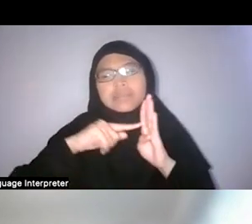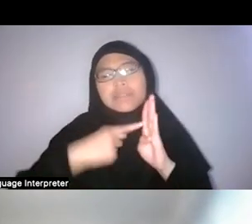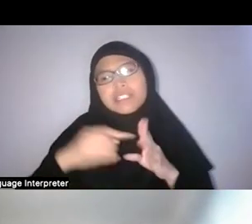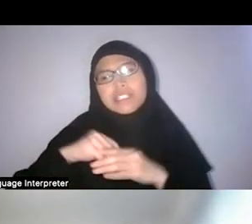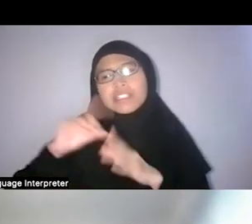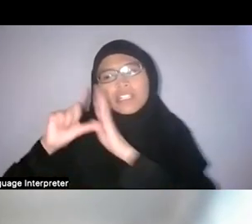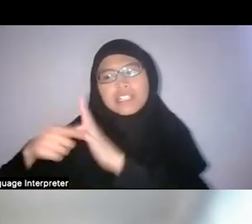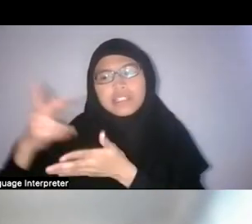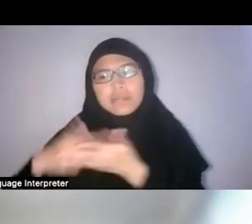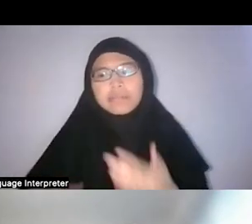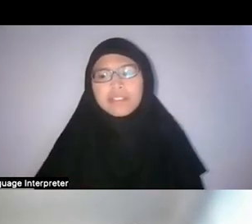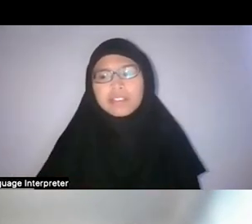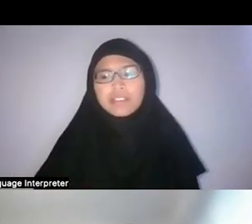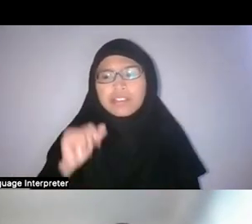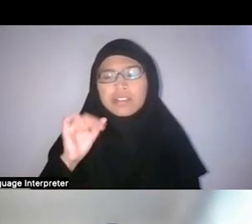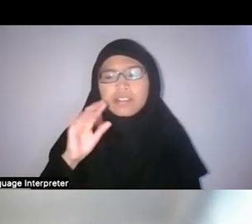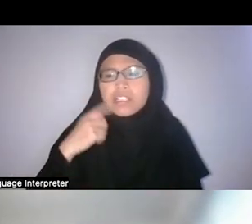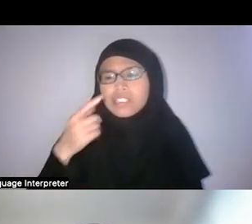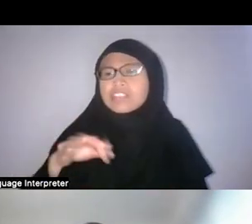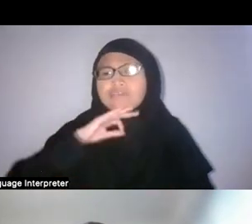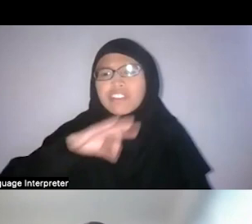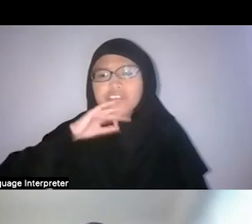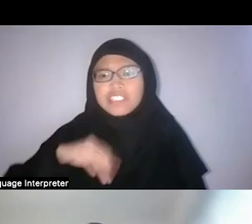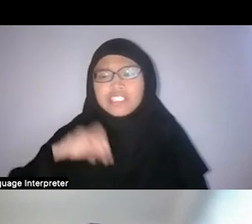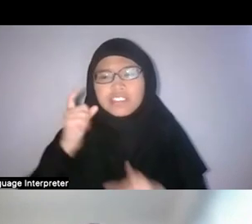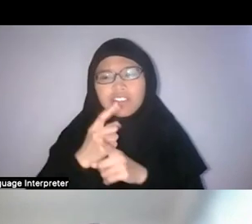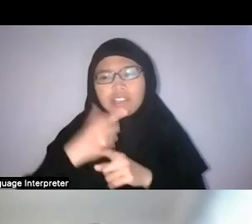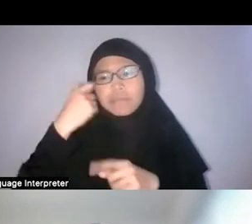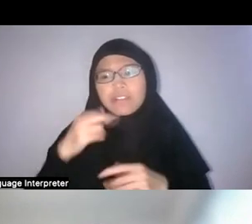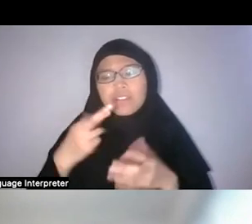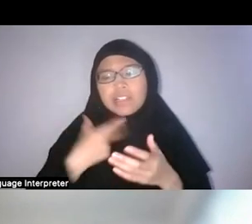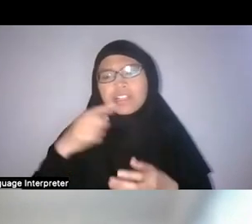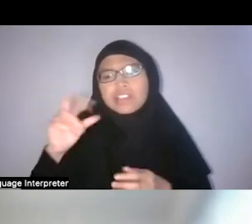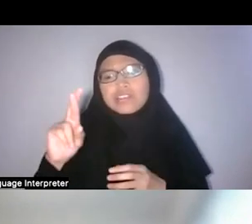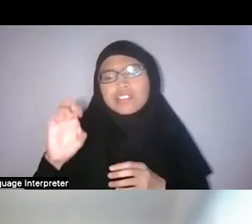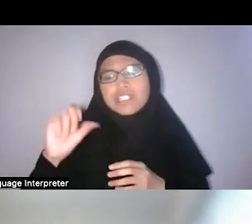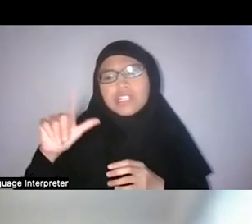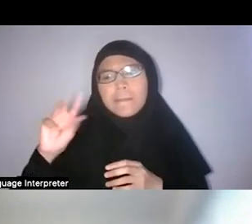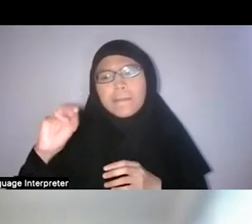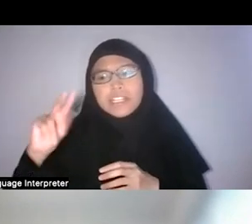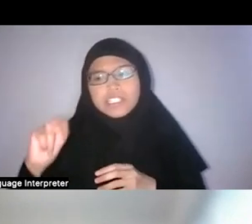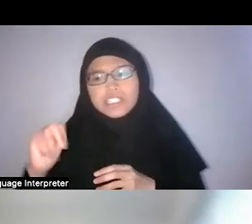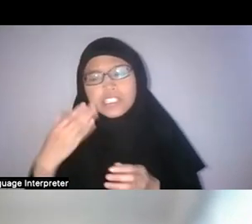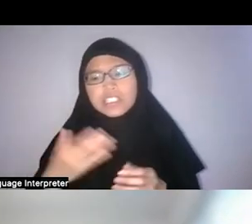Faris: And that’s frustrating, right. Like the reclamation thing it's always explained away as an